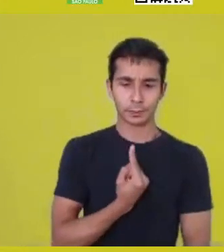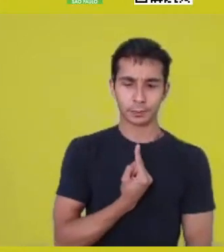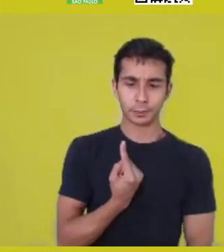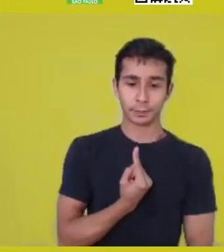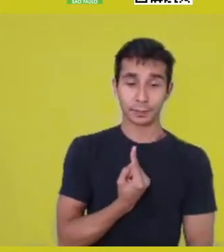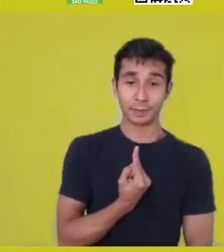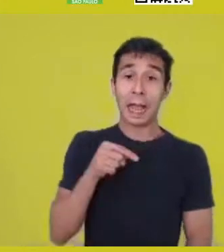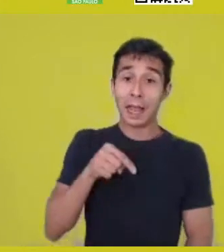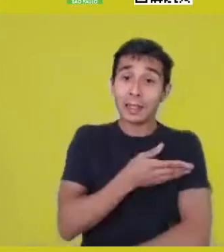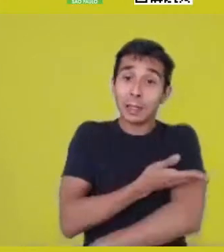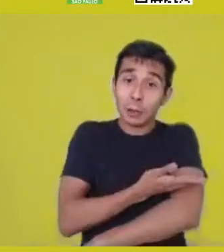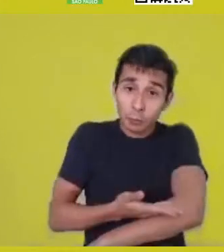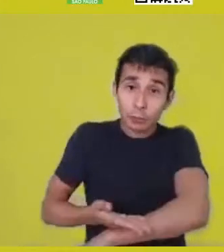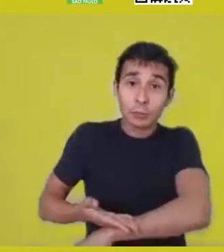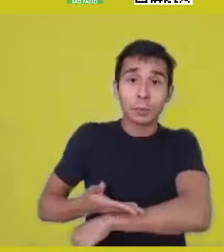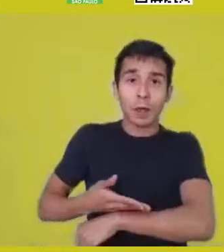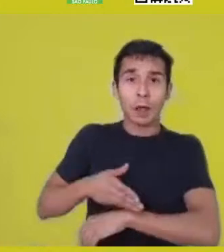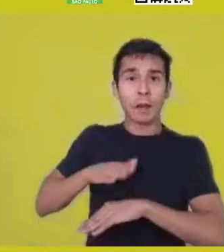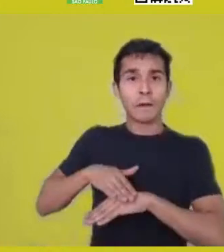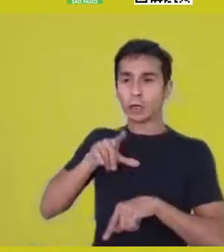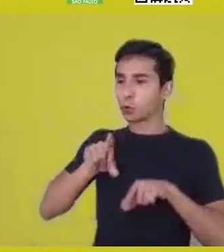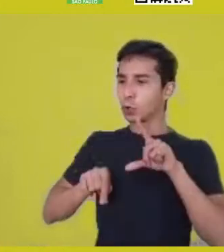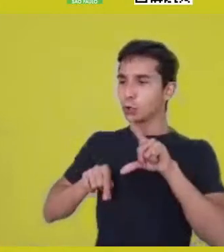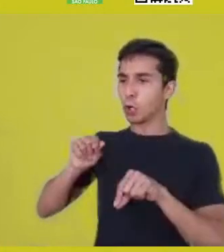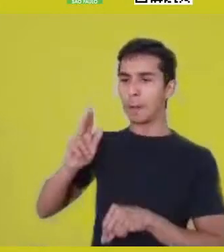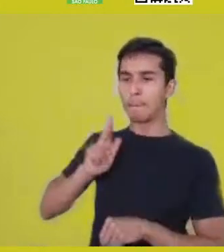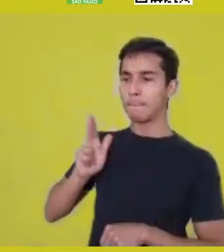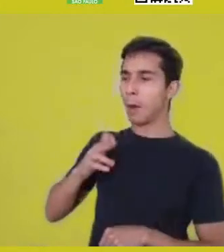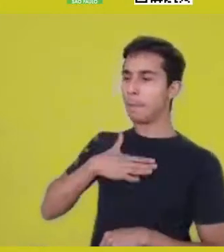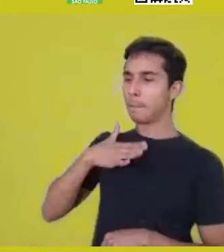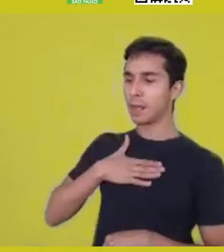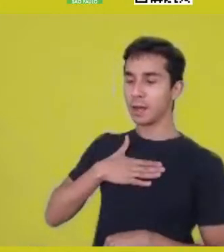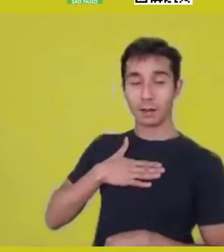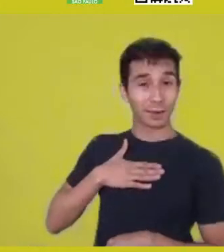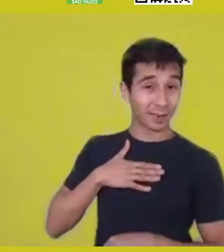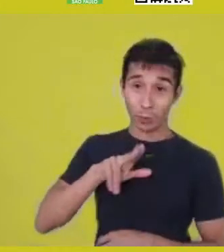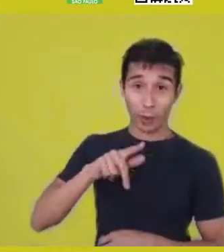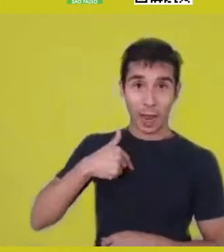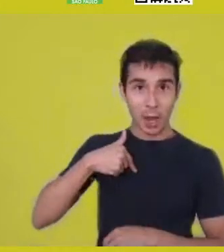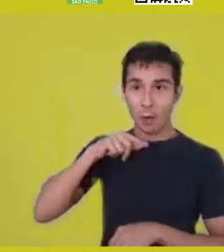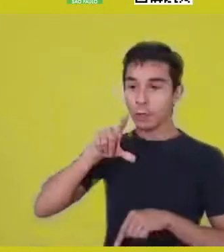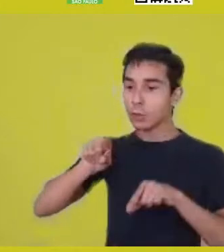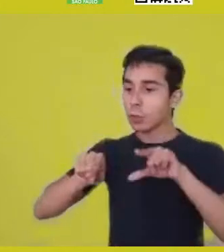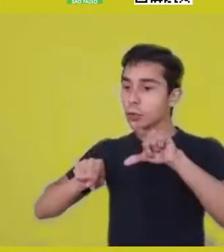And the choices aren’t all mine, because they affect the whole.